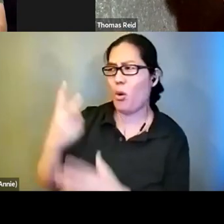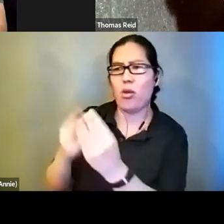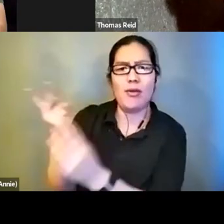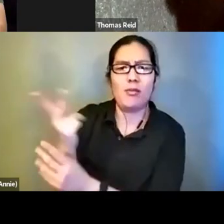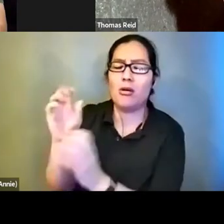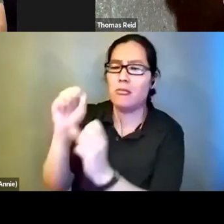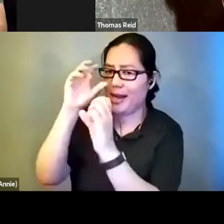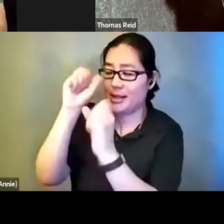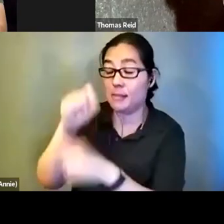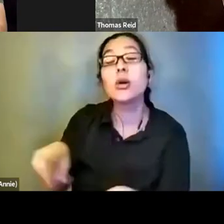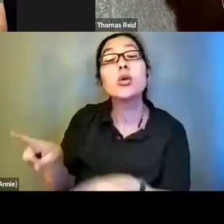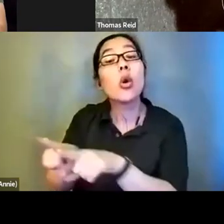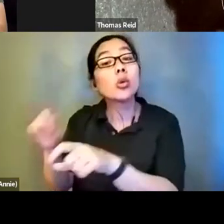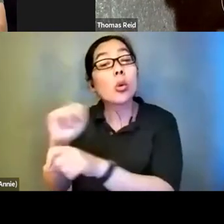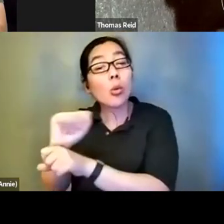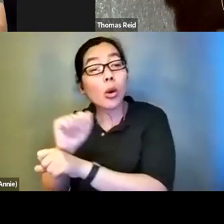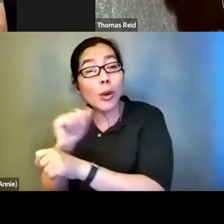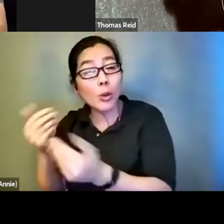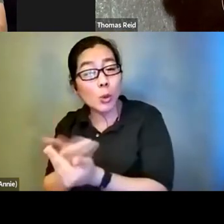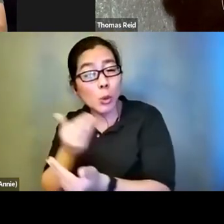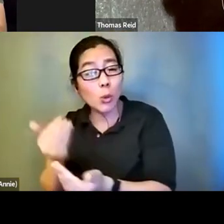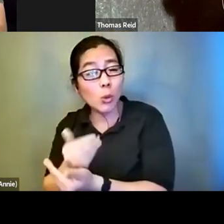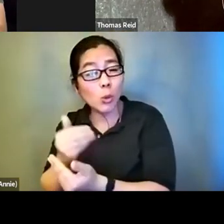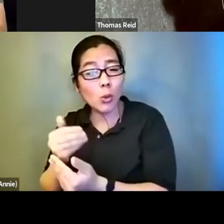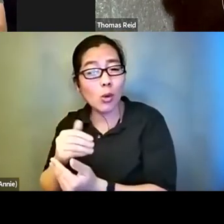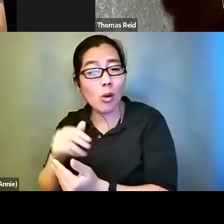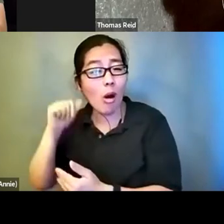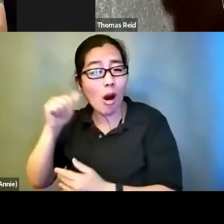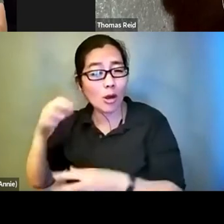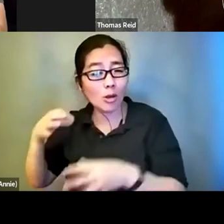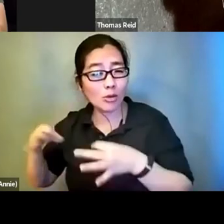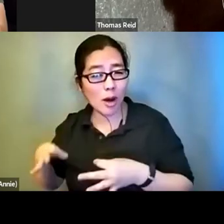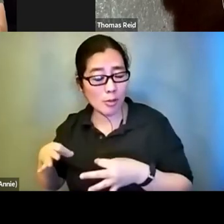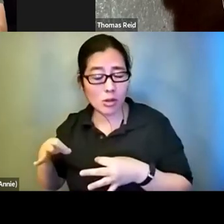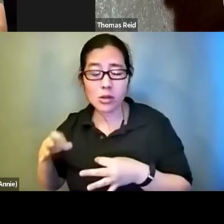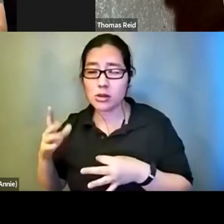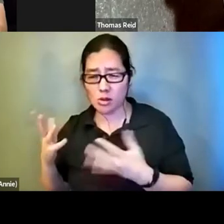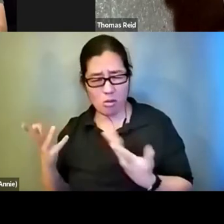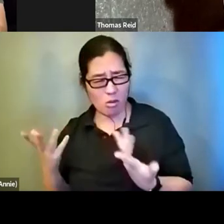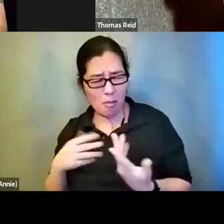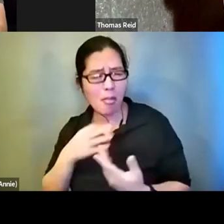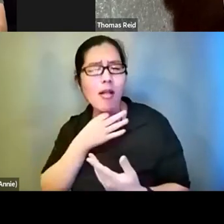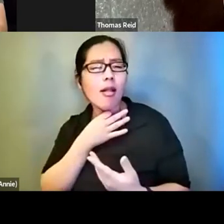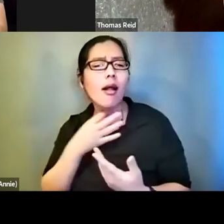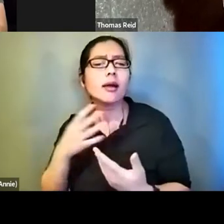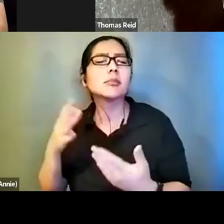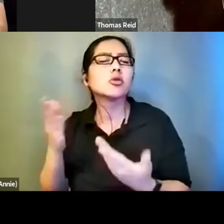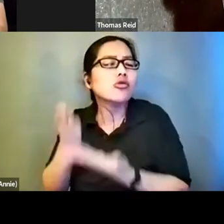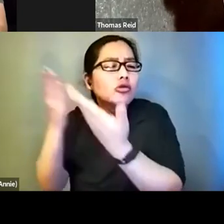novices and help them begin that processes of describ ing. What are some of the suggested techniques for getting